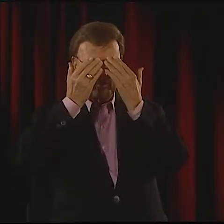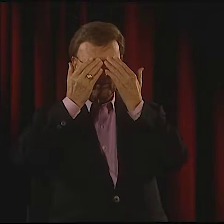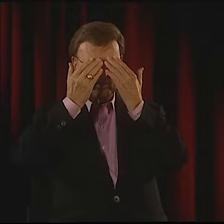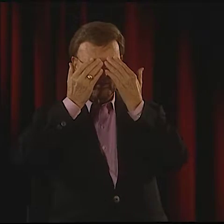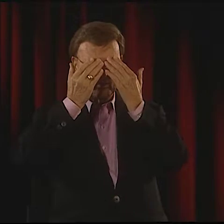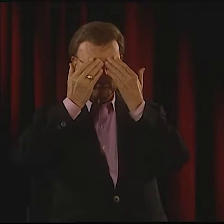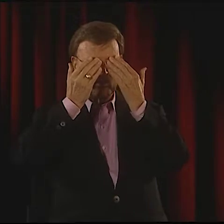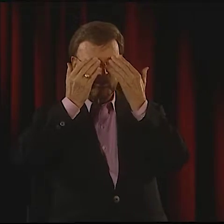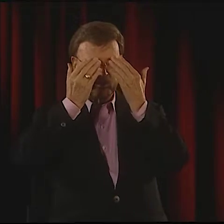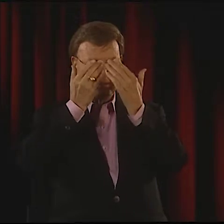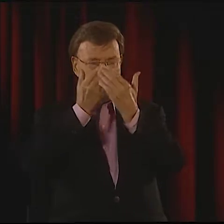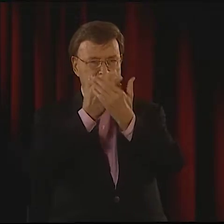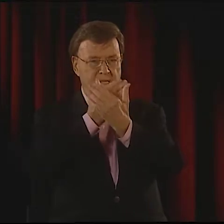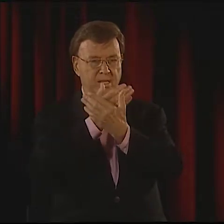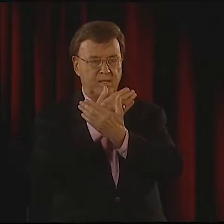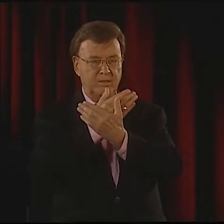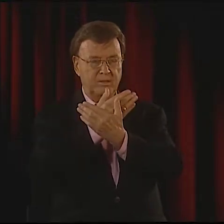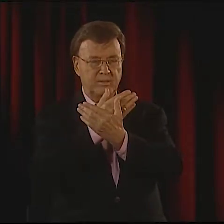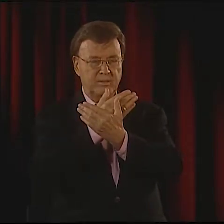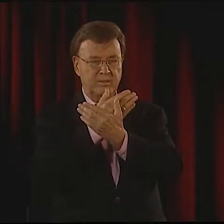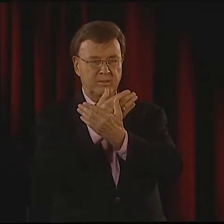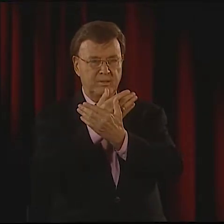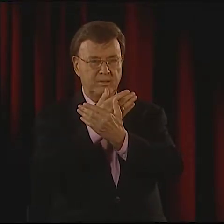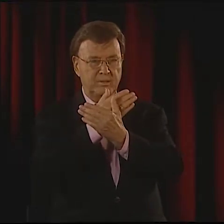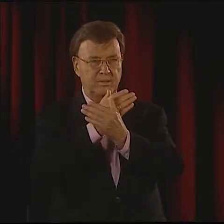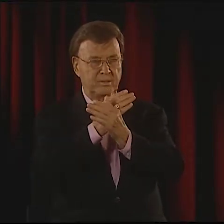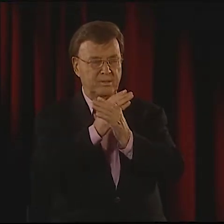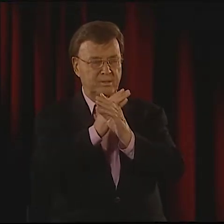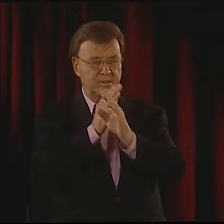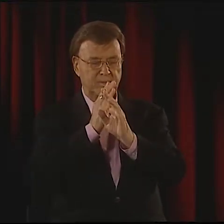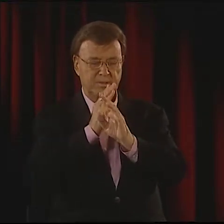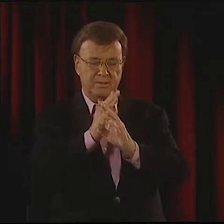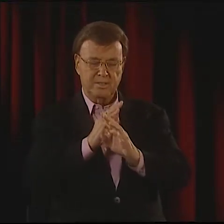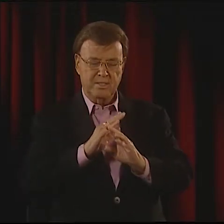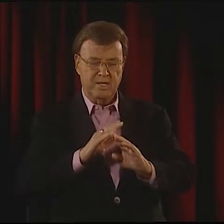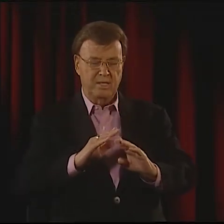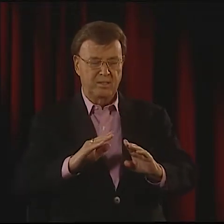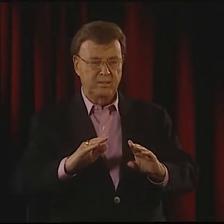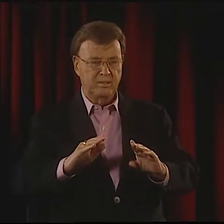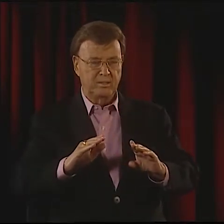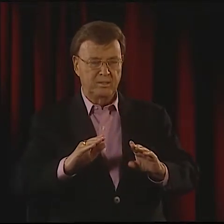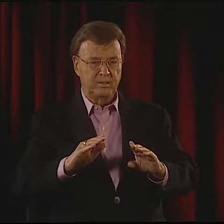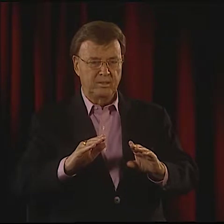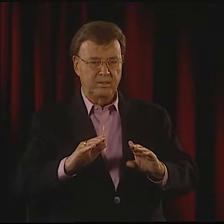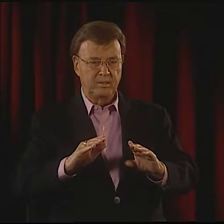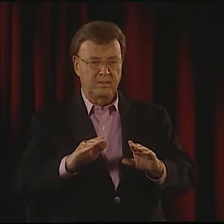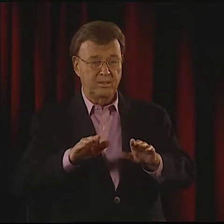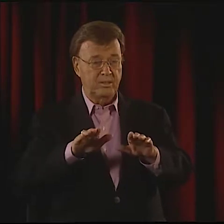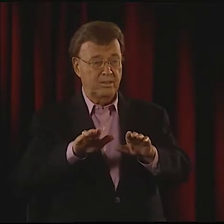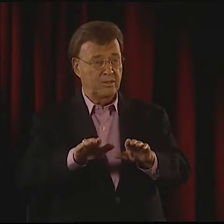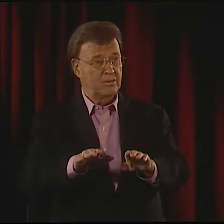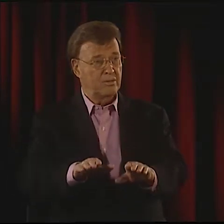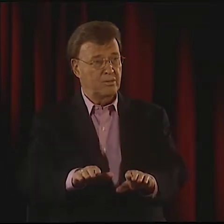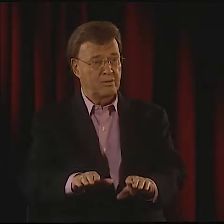WHAT IS IT? CLOSED EYES, HANDS ACROSS ONE'S CHEST,